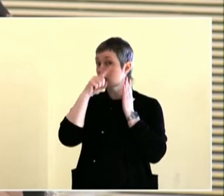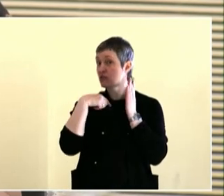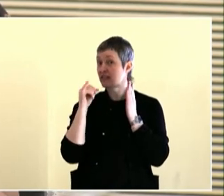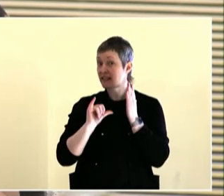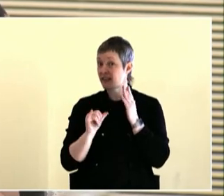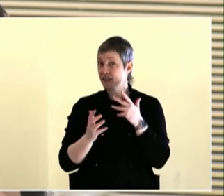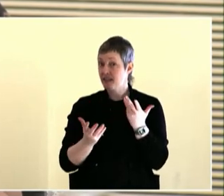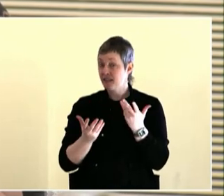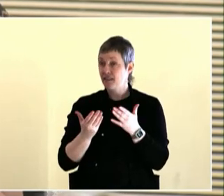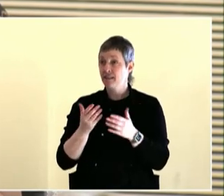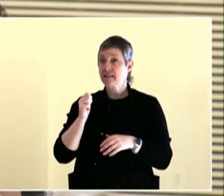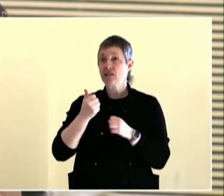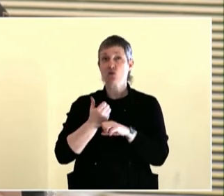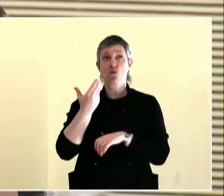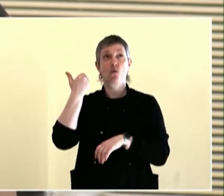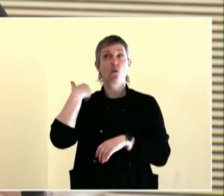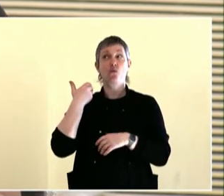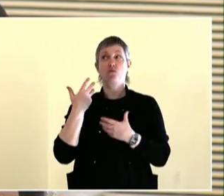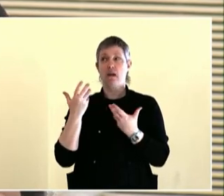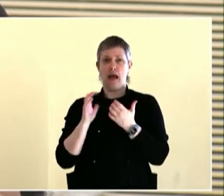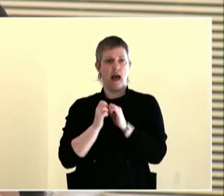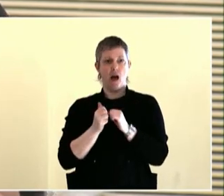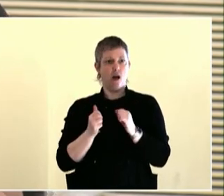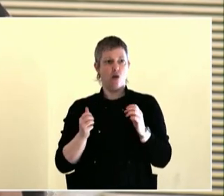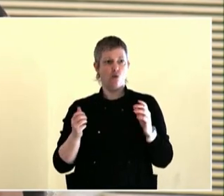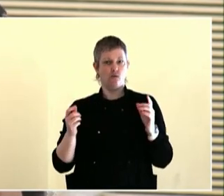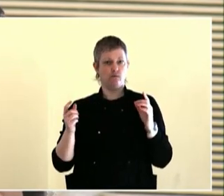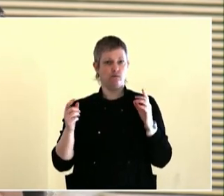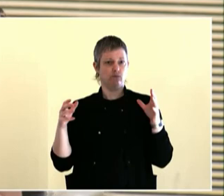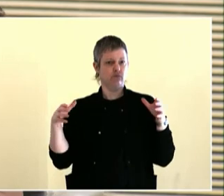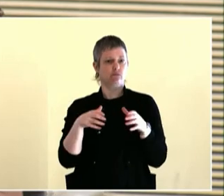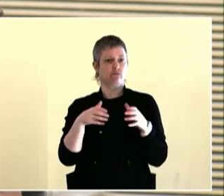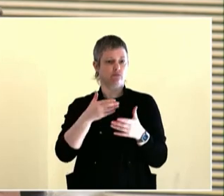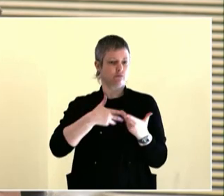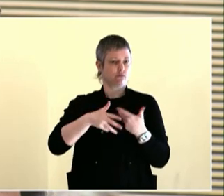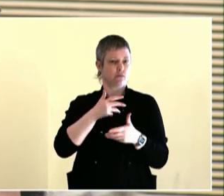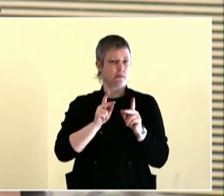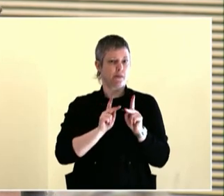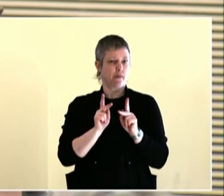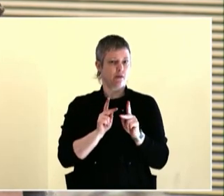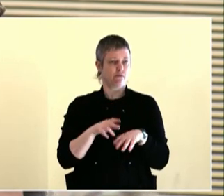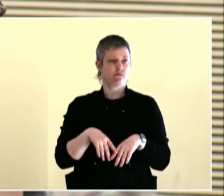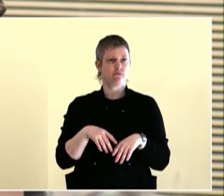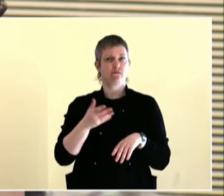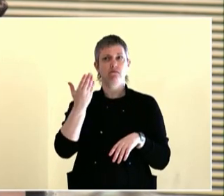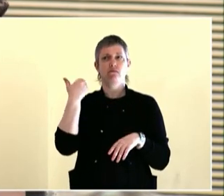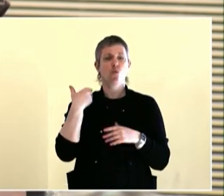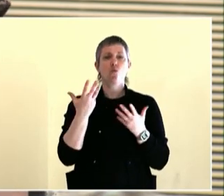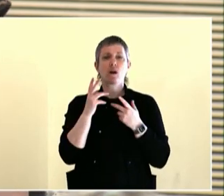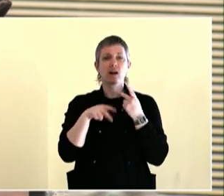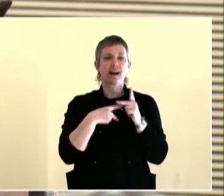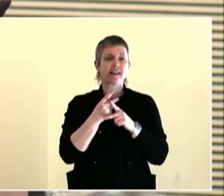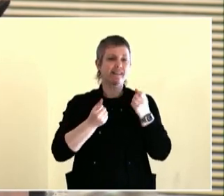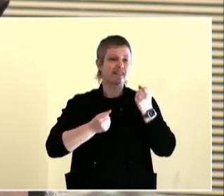what our guest experts shared as Wendy and Cynthia lead you forward on futures thinking and